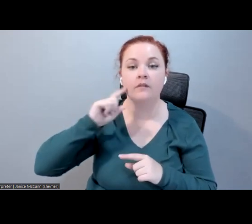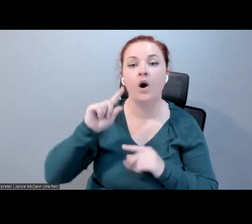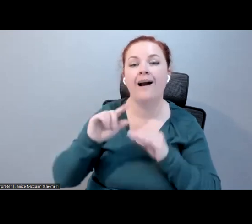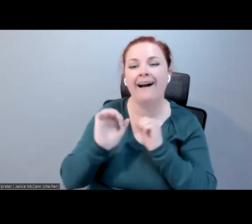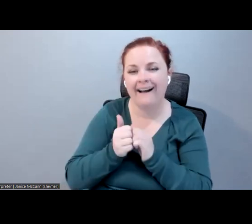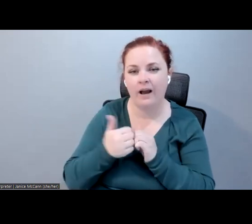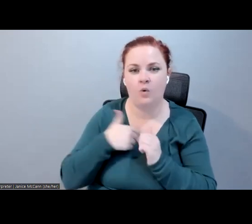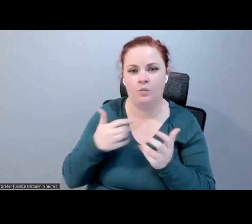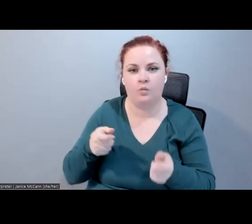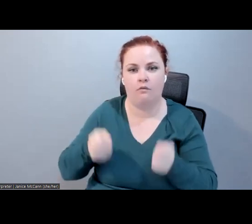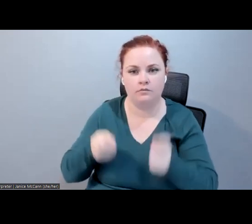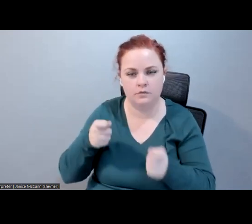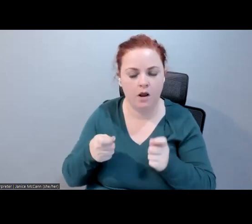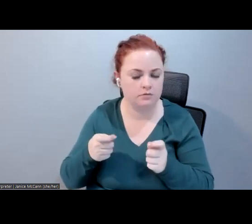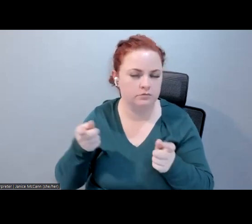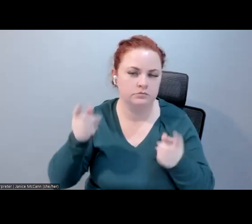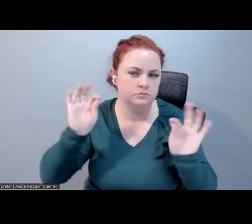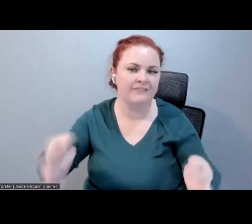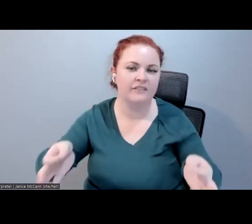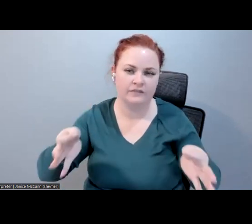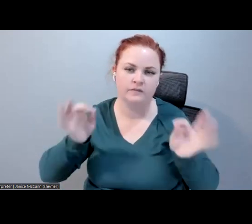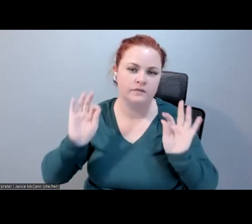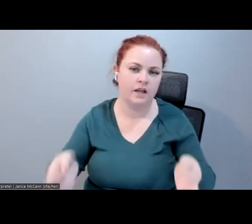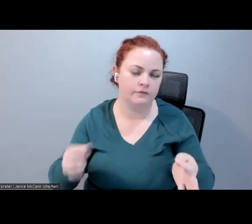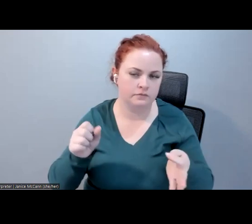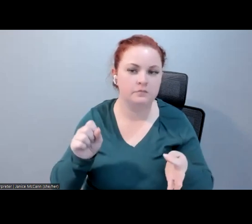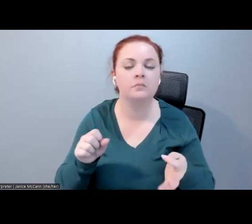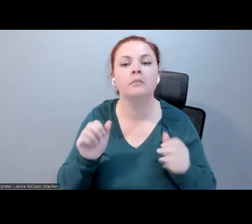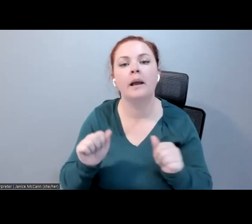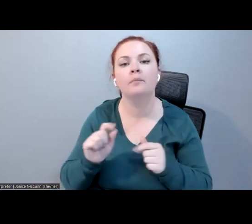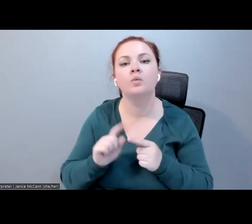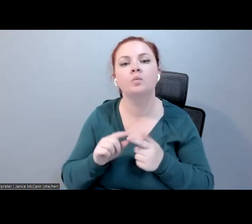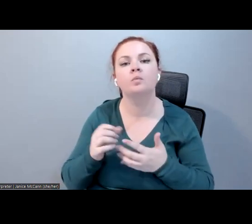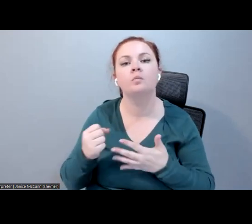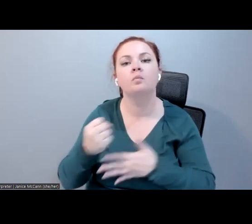definitely being able to prioritize certain people -- I